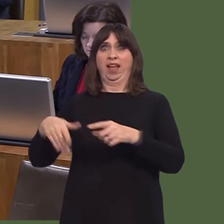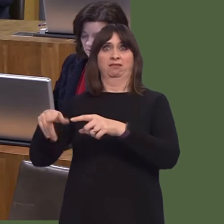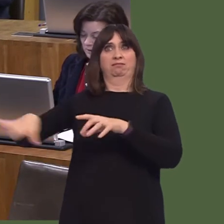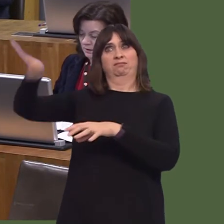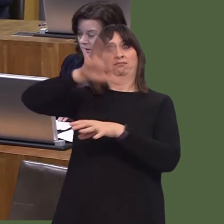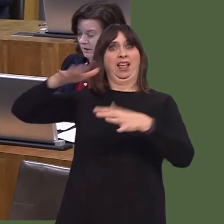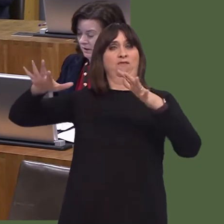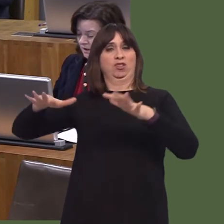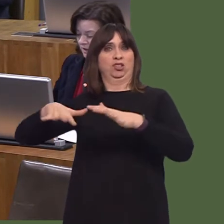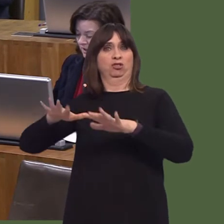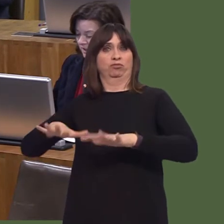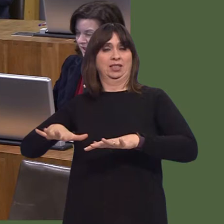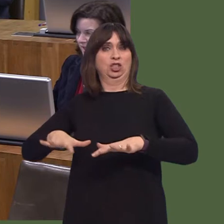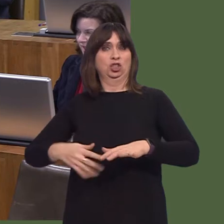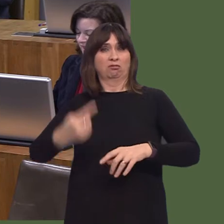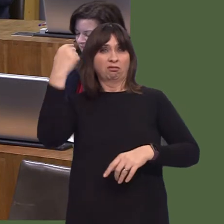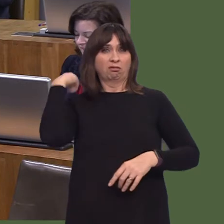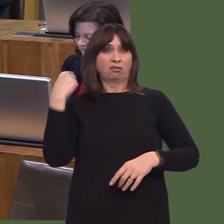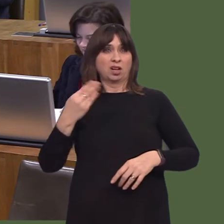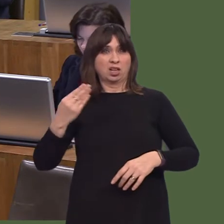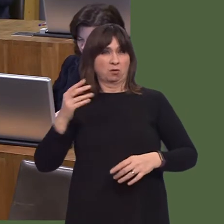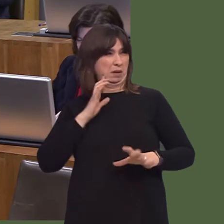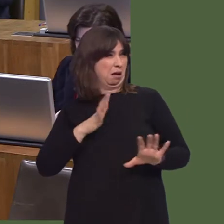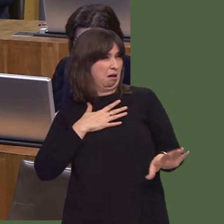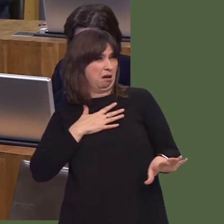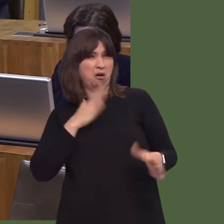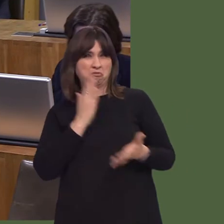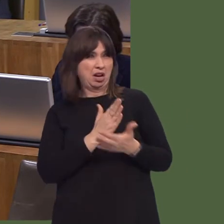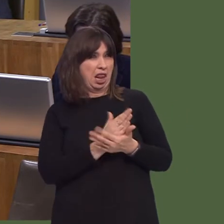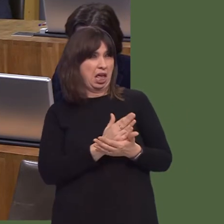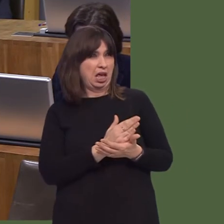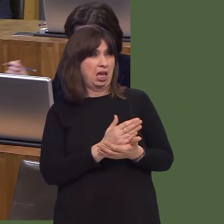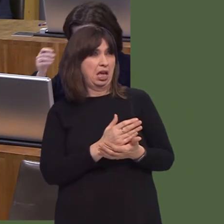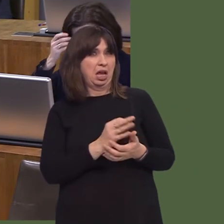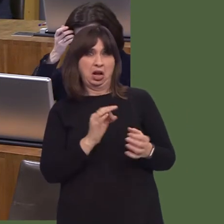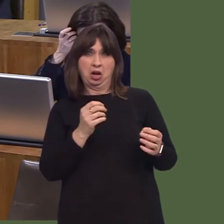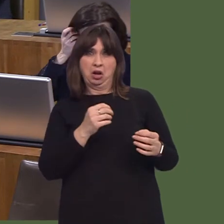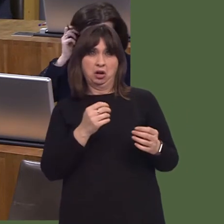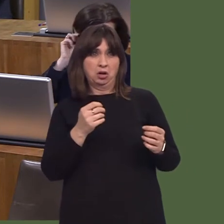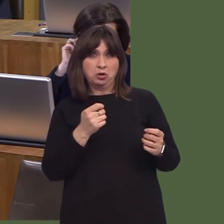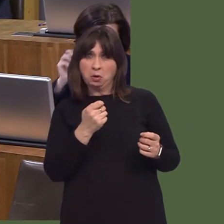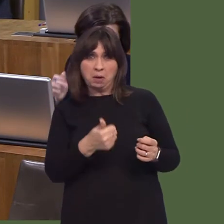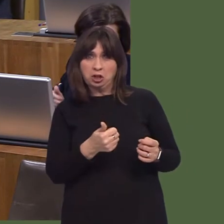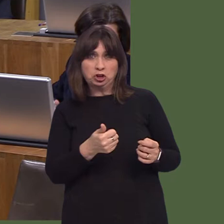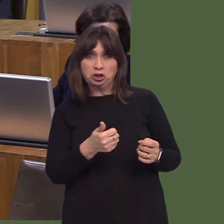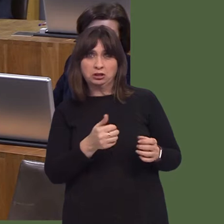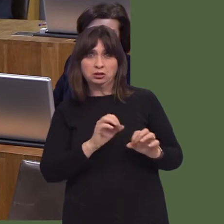'The provision of superfast broadband connection, under the Superfast Cymru project, was never promised to any area or community, only scheduled.' That, to me, is a complete cop-out.